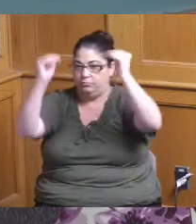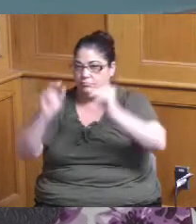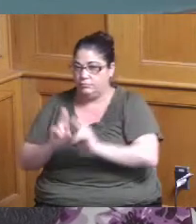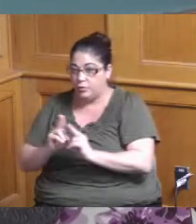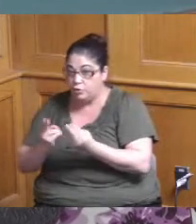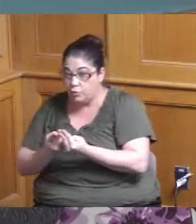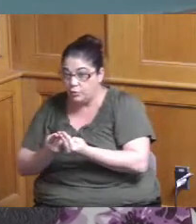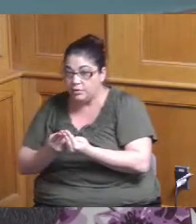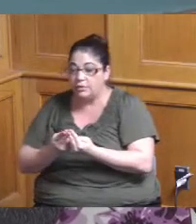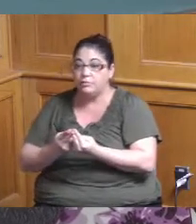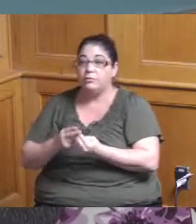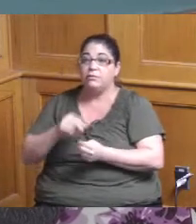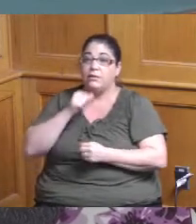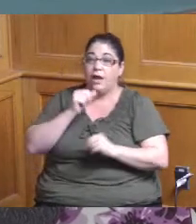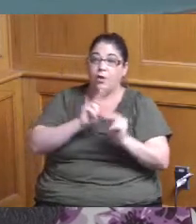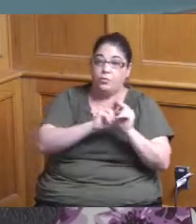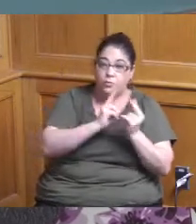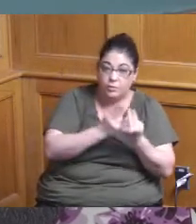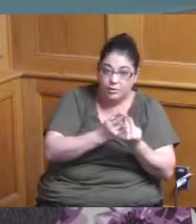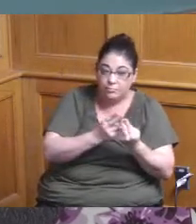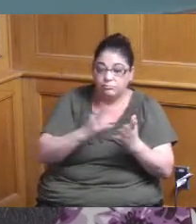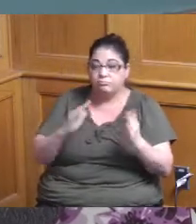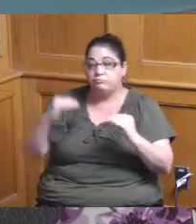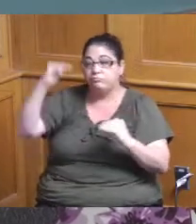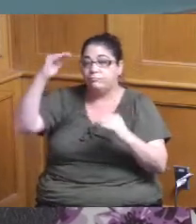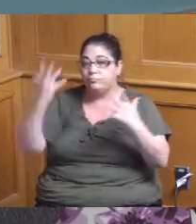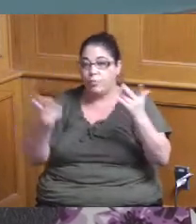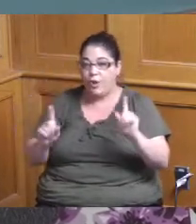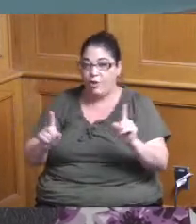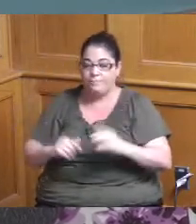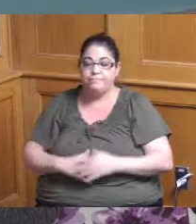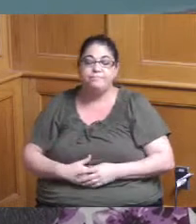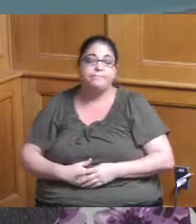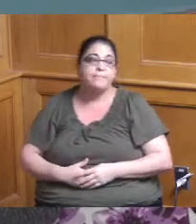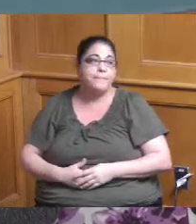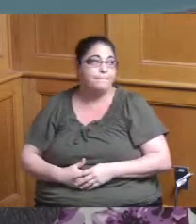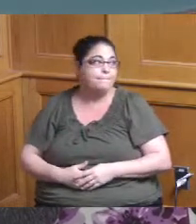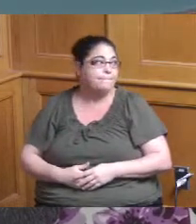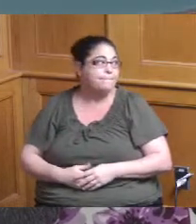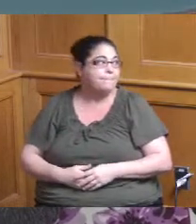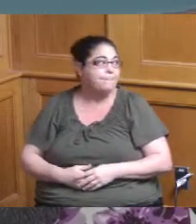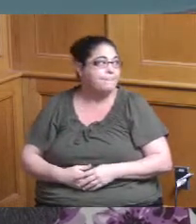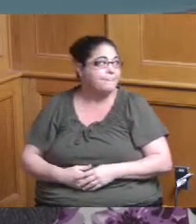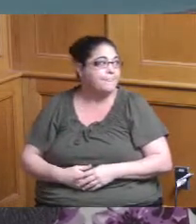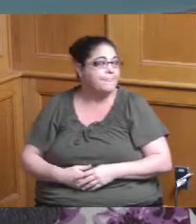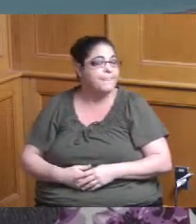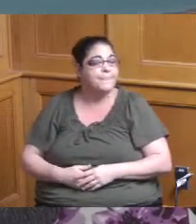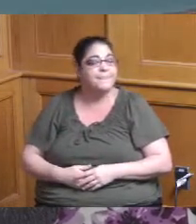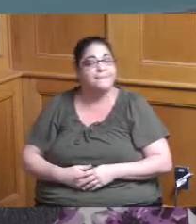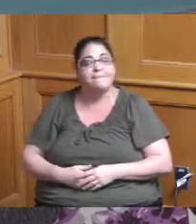second and last question on this part I'm sure my colleagues have more questions last time you did